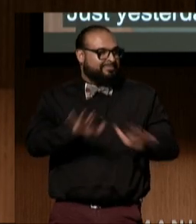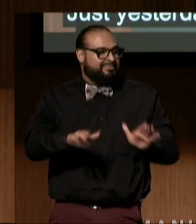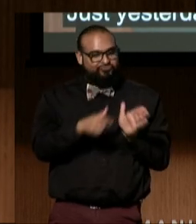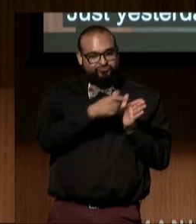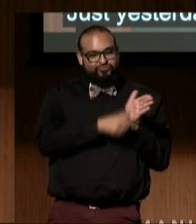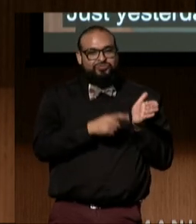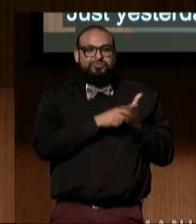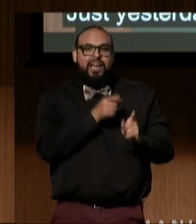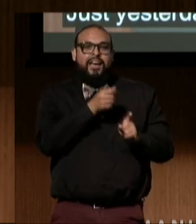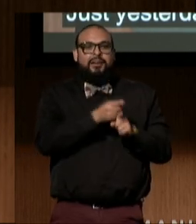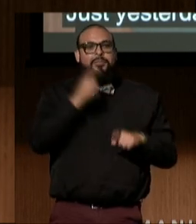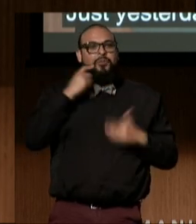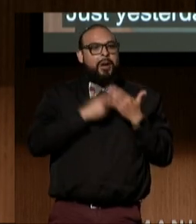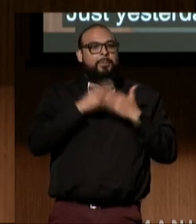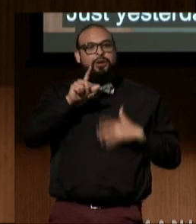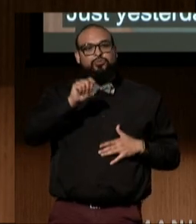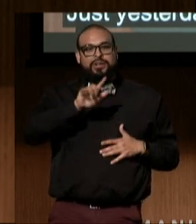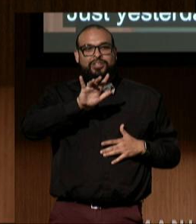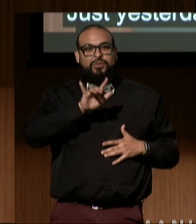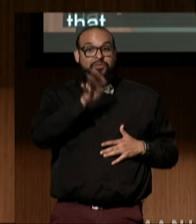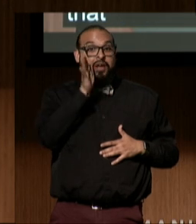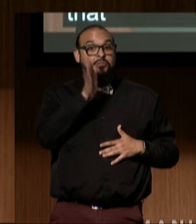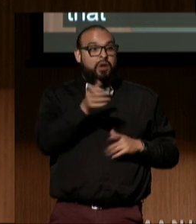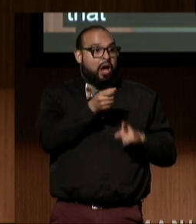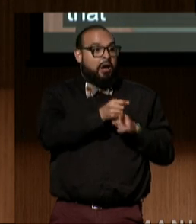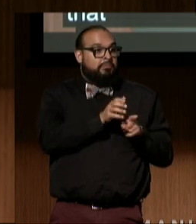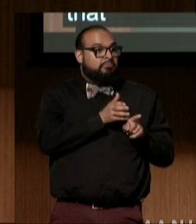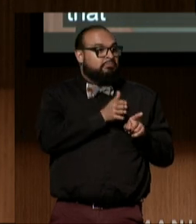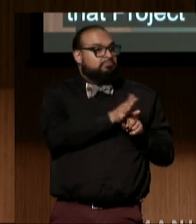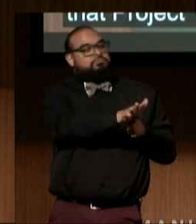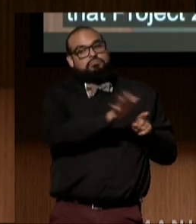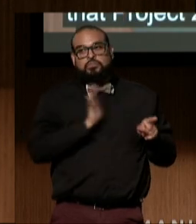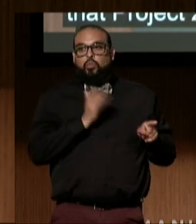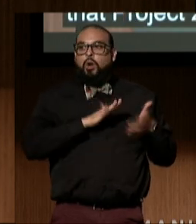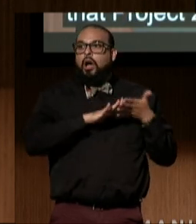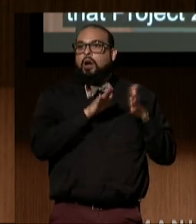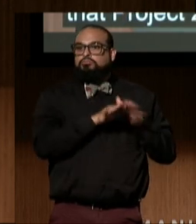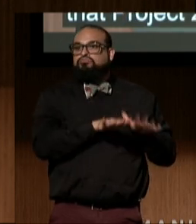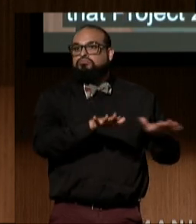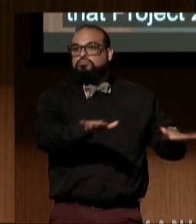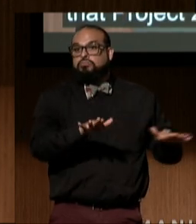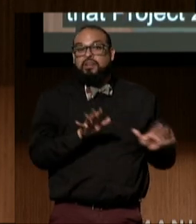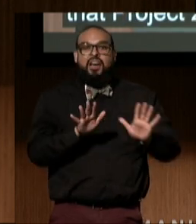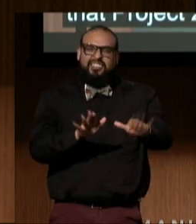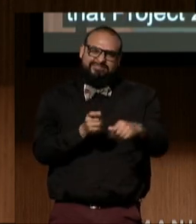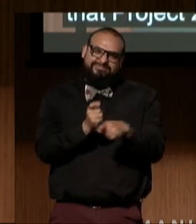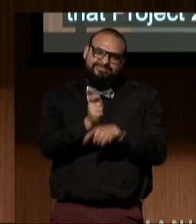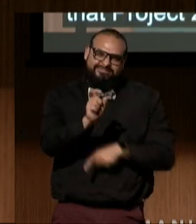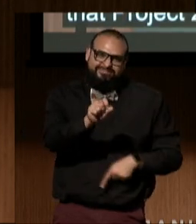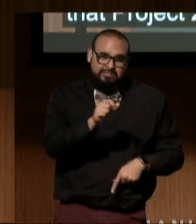that Project 2025 would have on our community. Spoiler, it's not good.